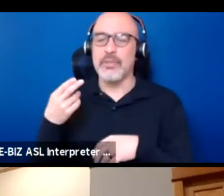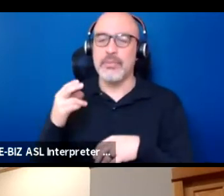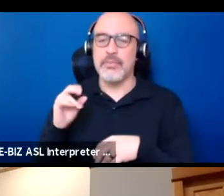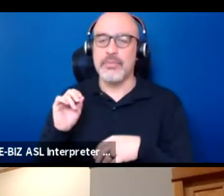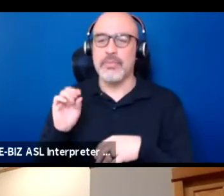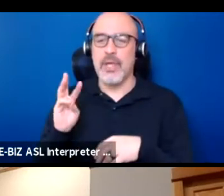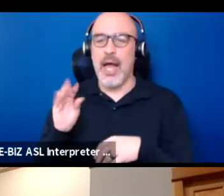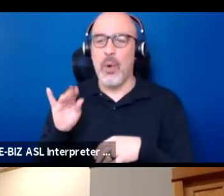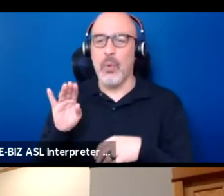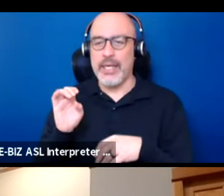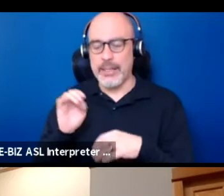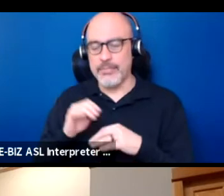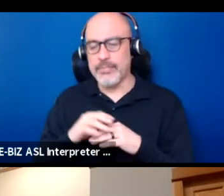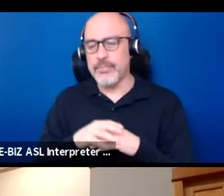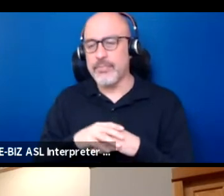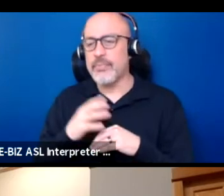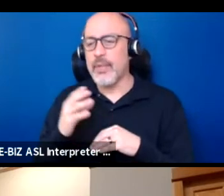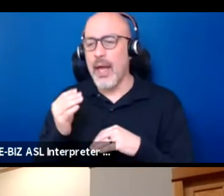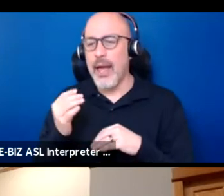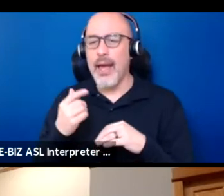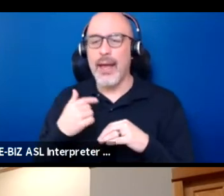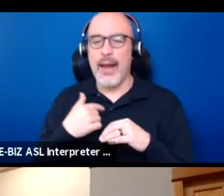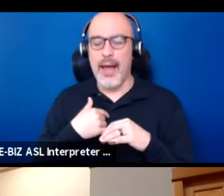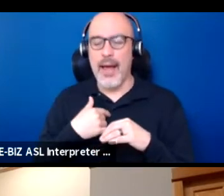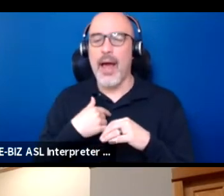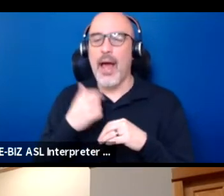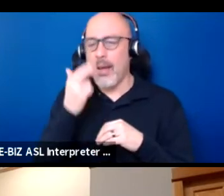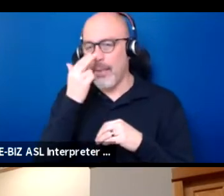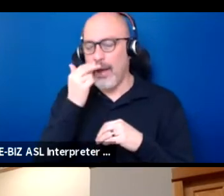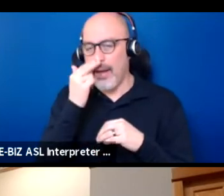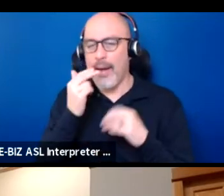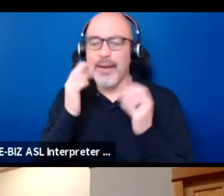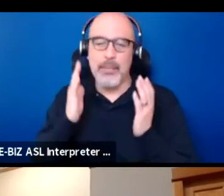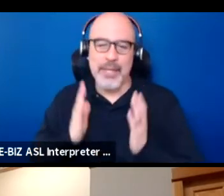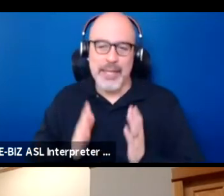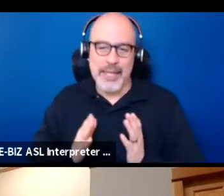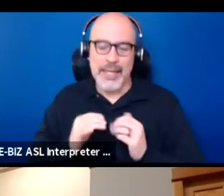I am a sensibly a comedian and I guess a theater artist.